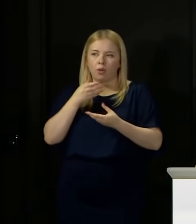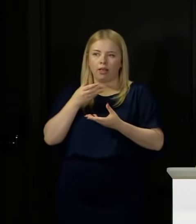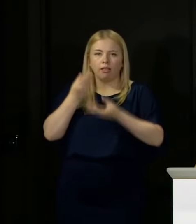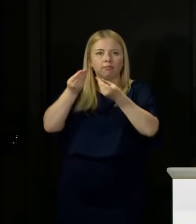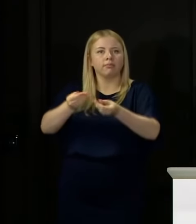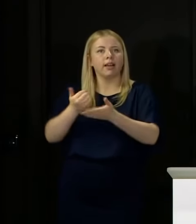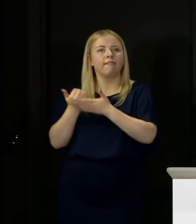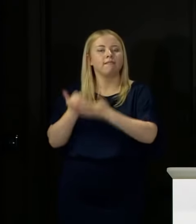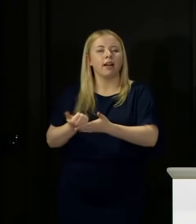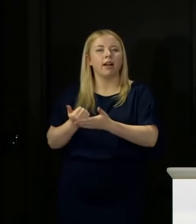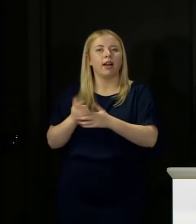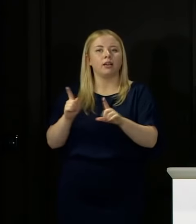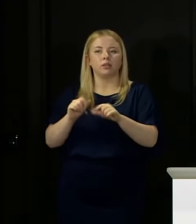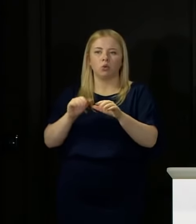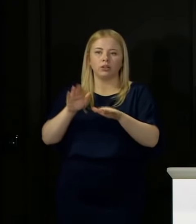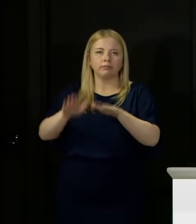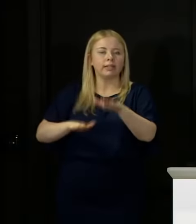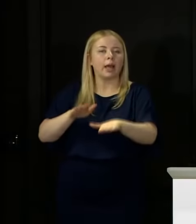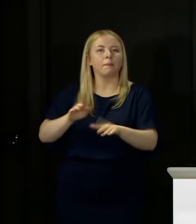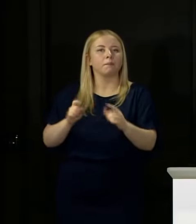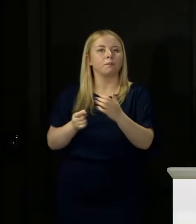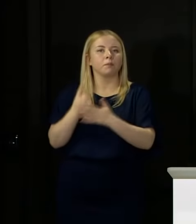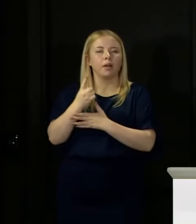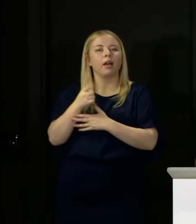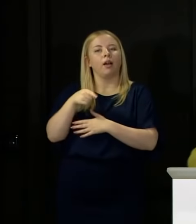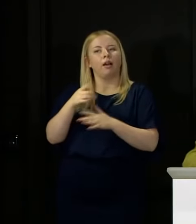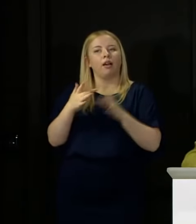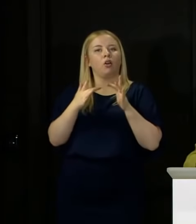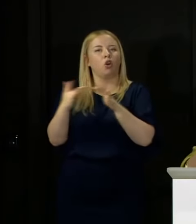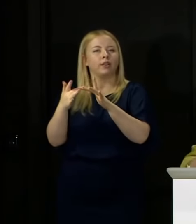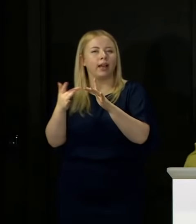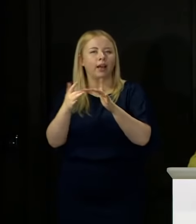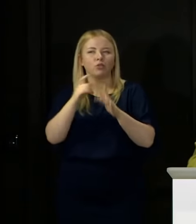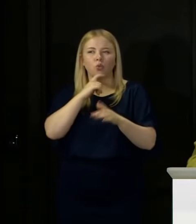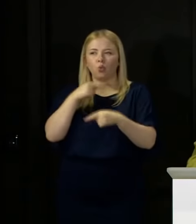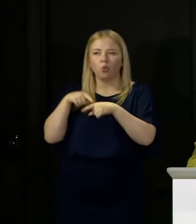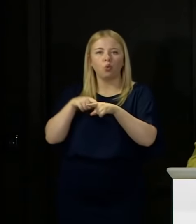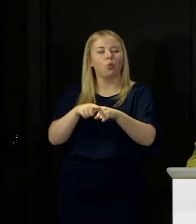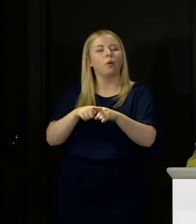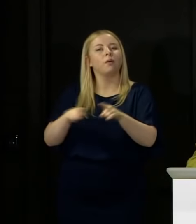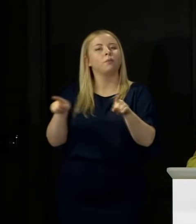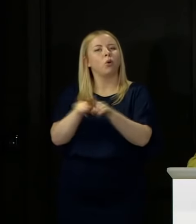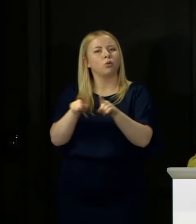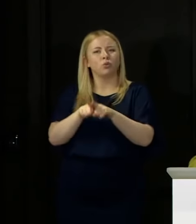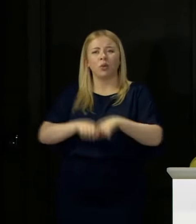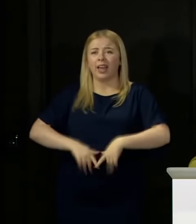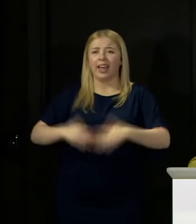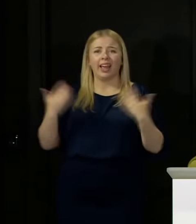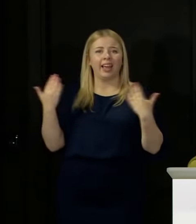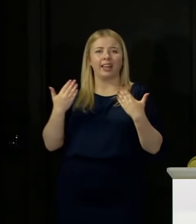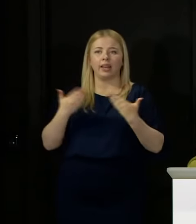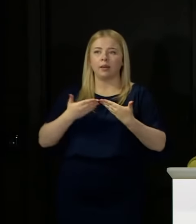That will be around the contacts that need to be followed up, but also any public notification